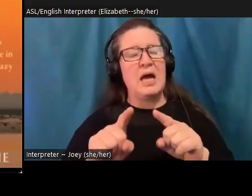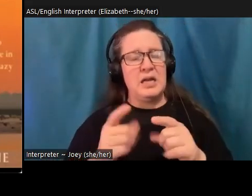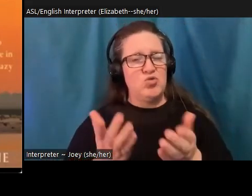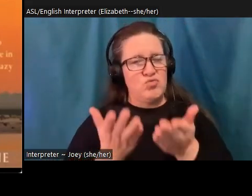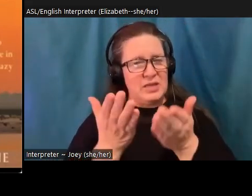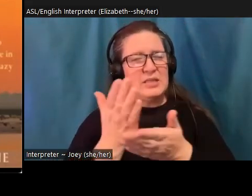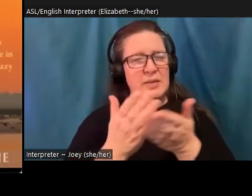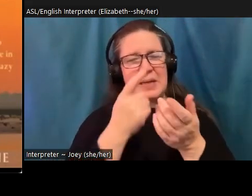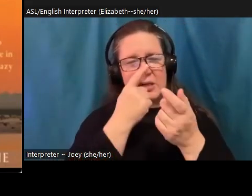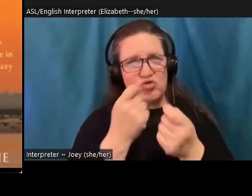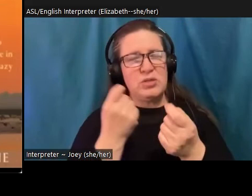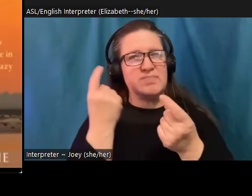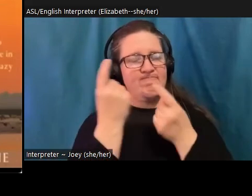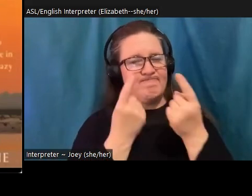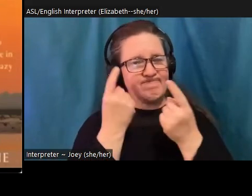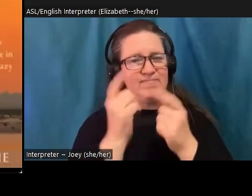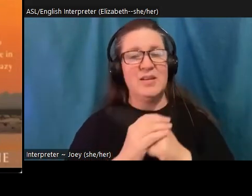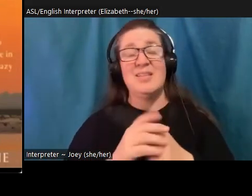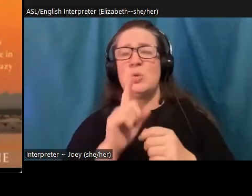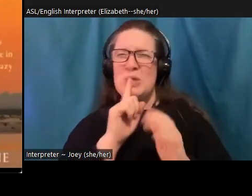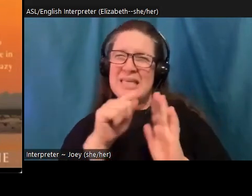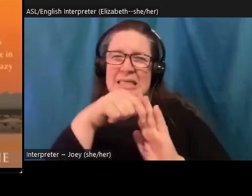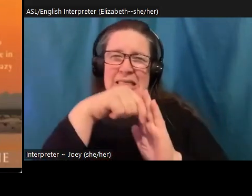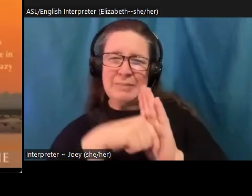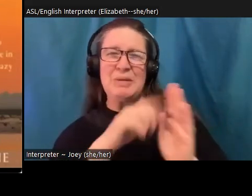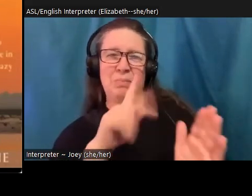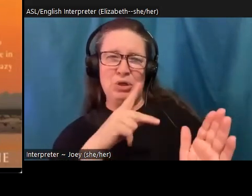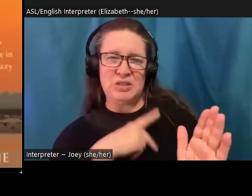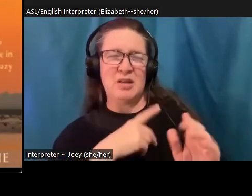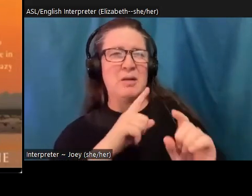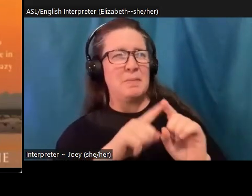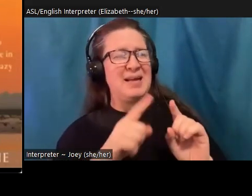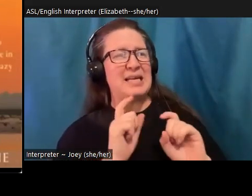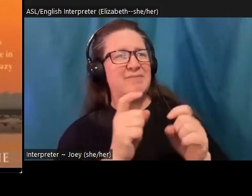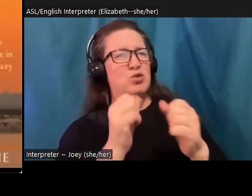It's so deeply personal, but at least to give the structure for sort of thinking through some of those questions and giving you